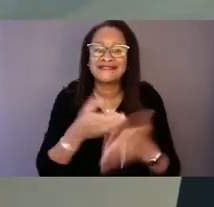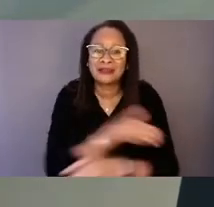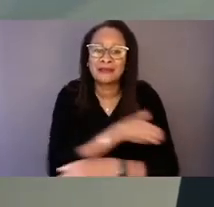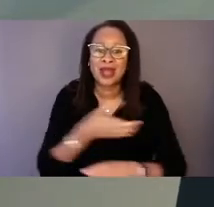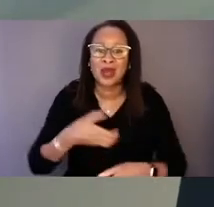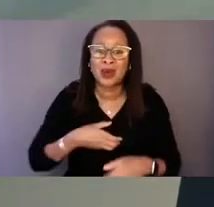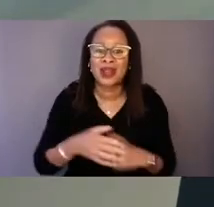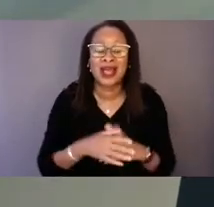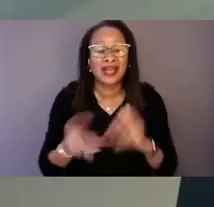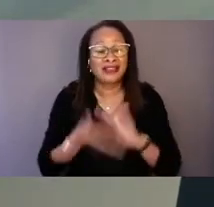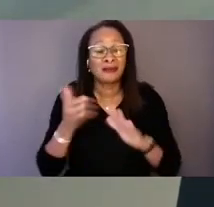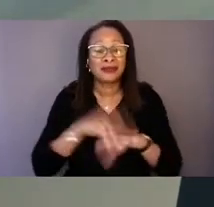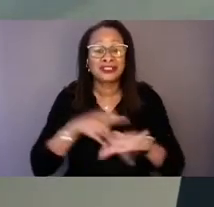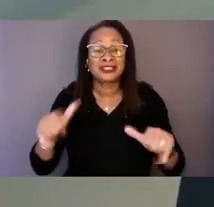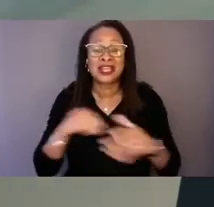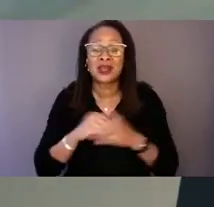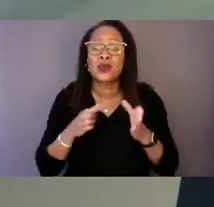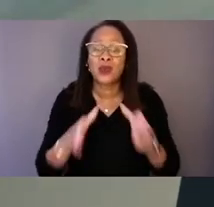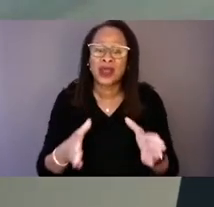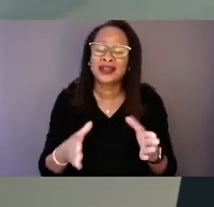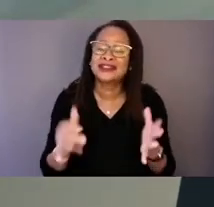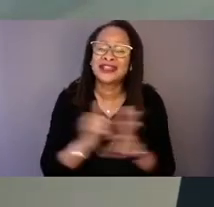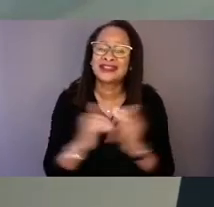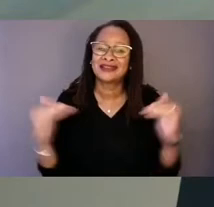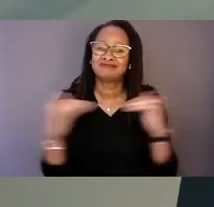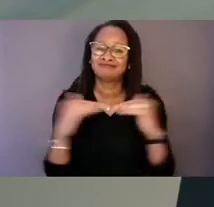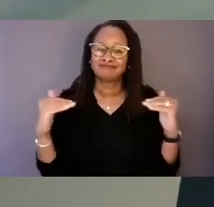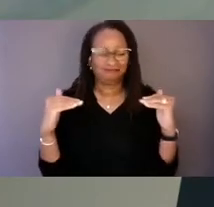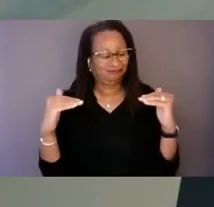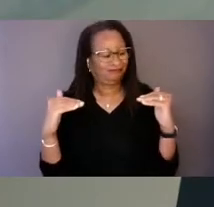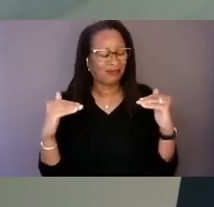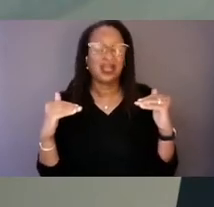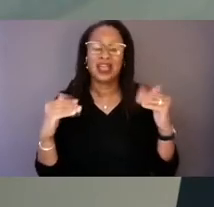in ways that mutually reinforce or influence one another